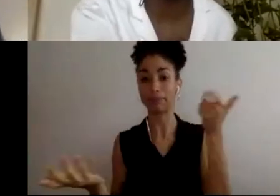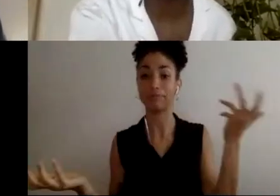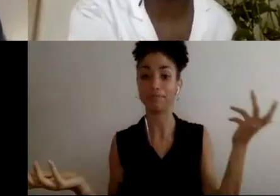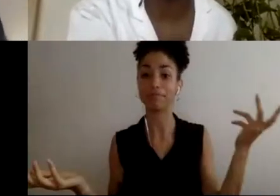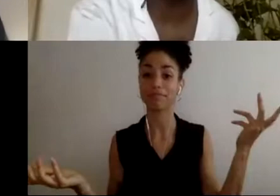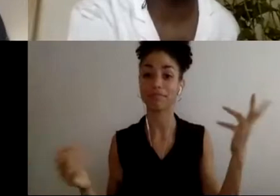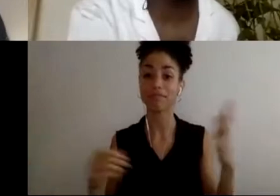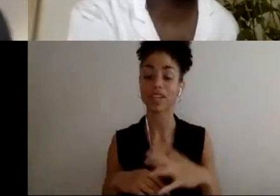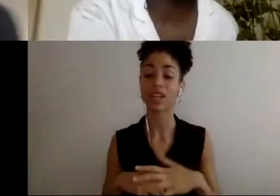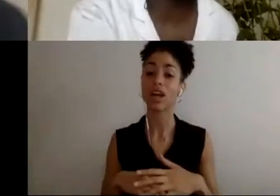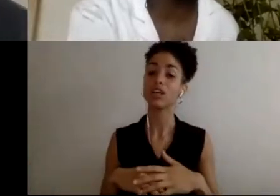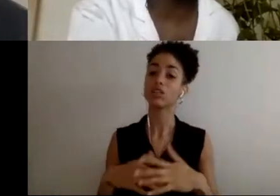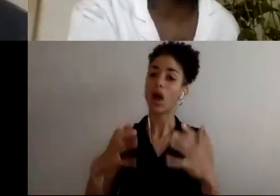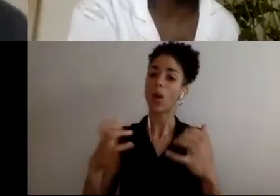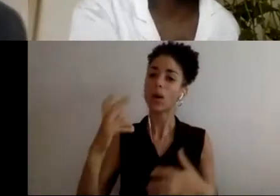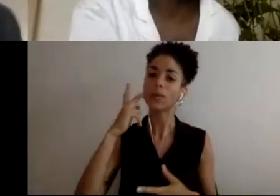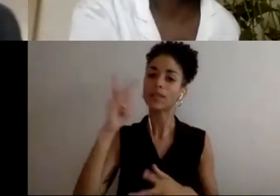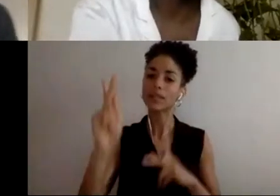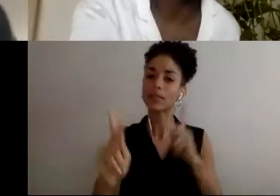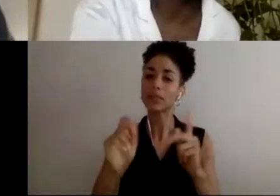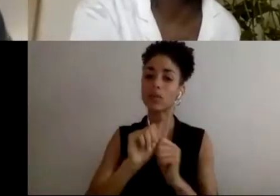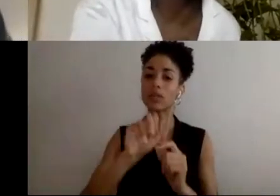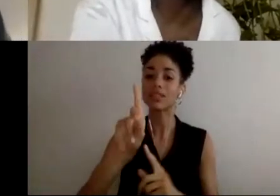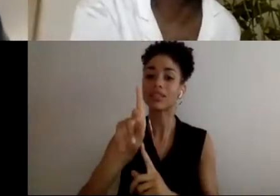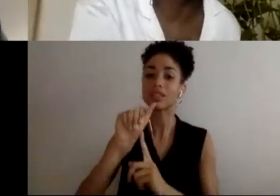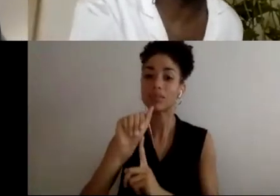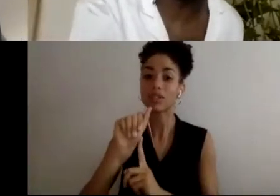I want to also see people with disabilities who want their own place to